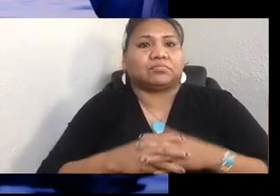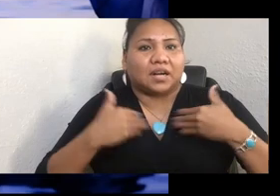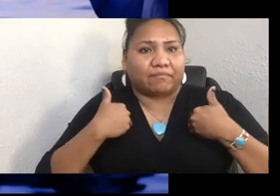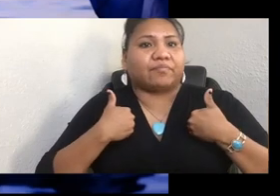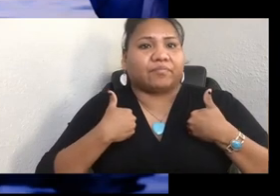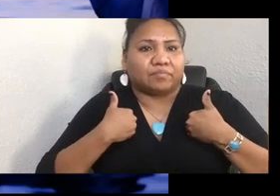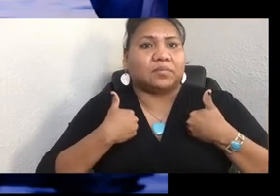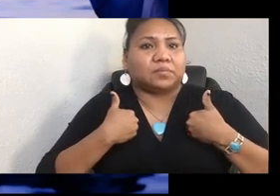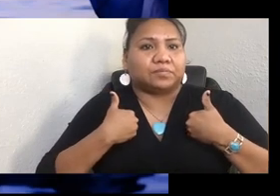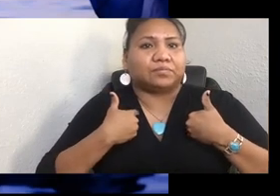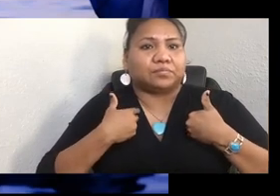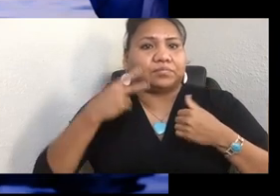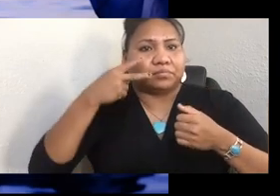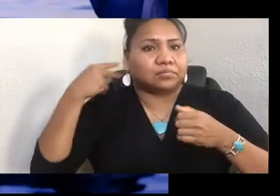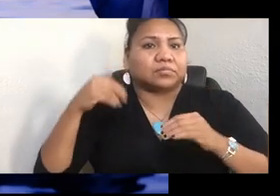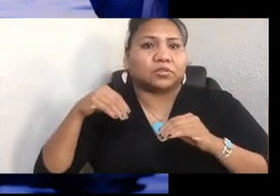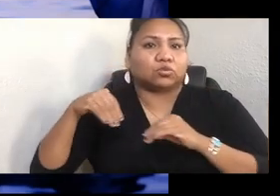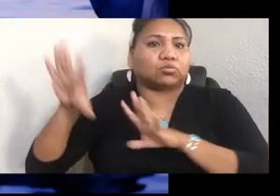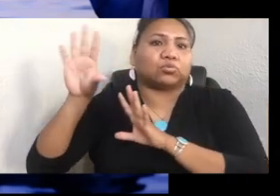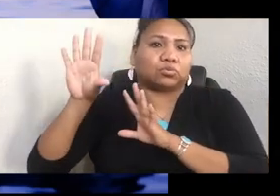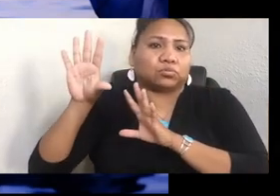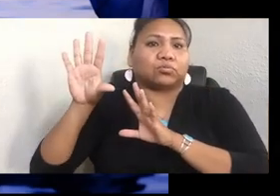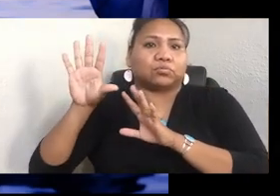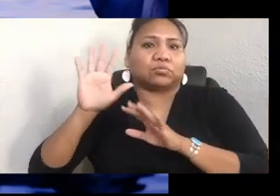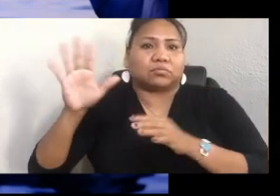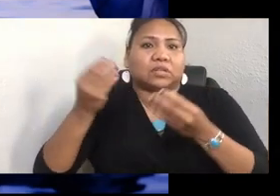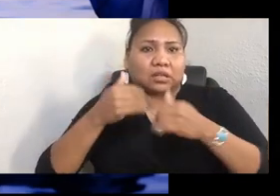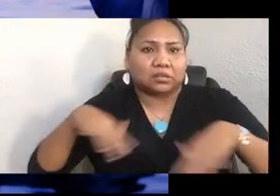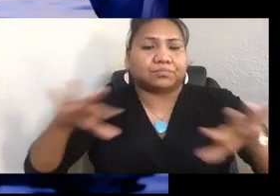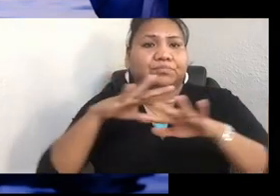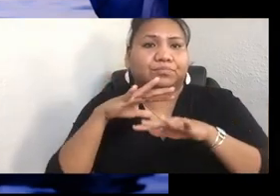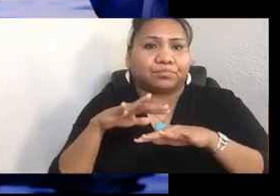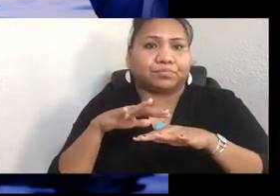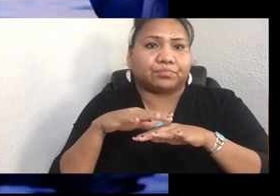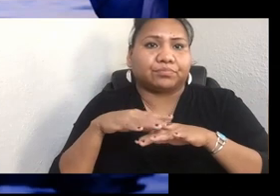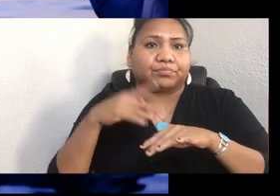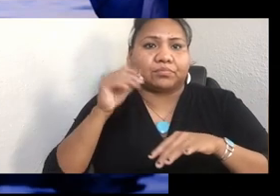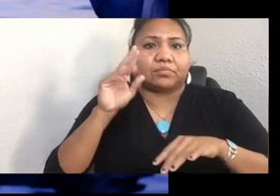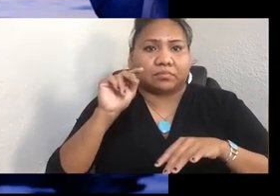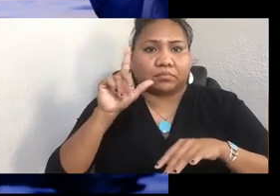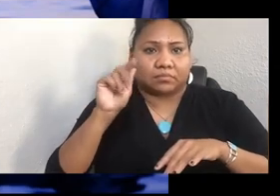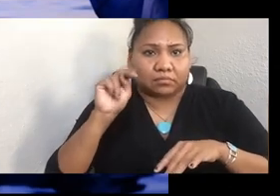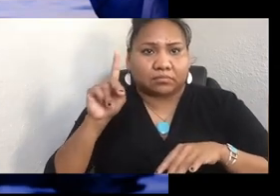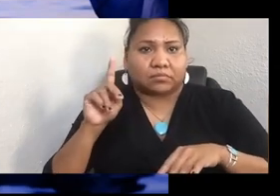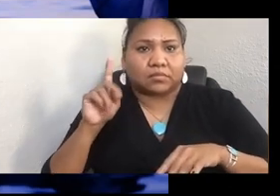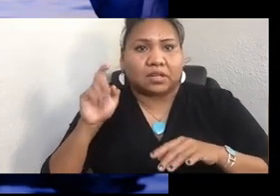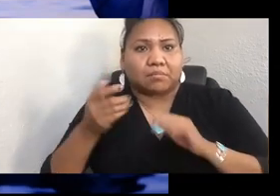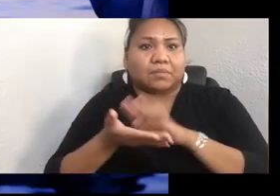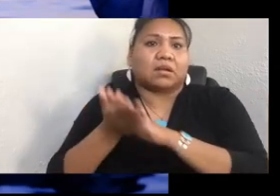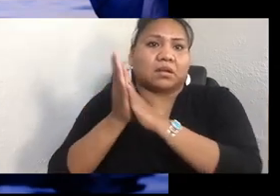to move out of the long houses, the potlatch had to be made illegal. Because our societies were too strong.